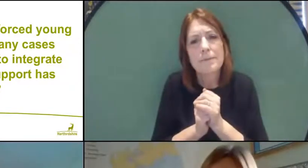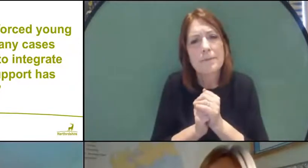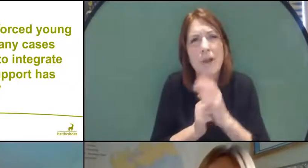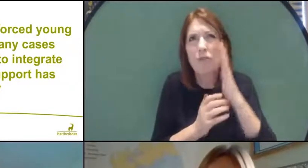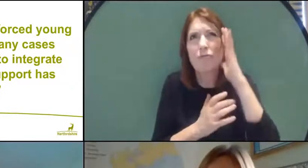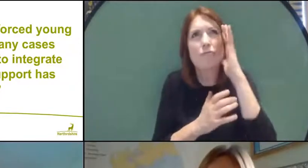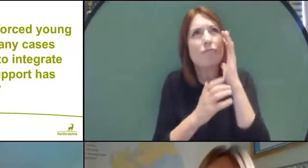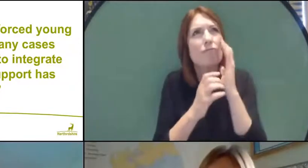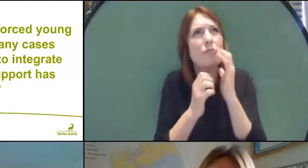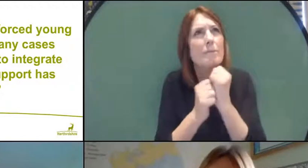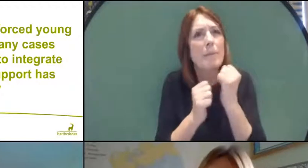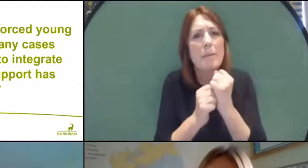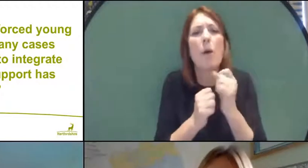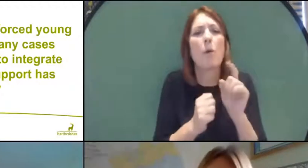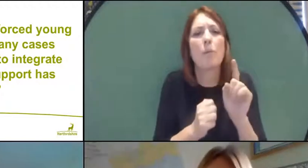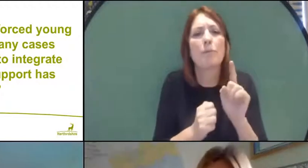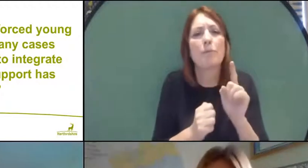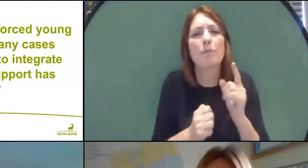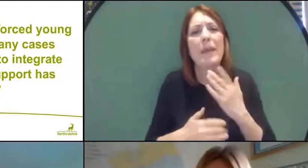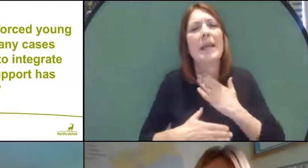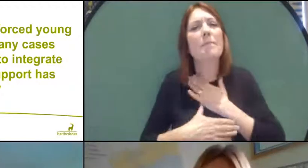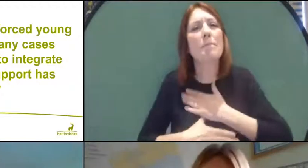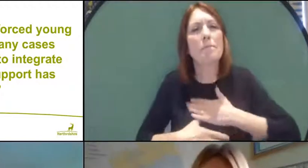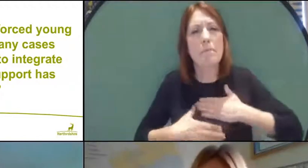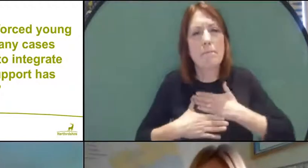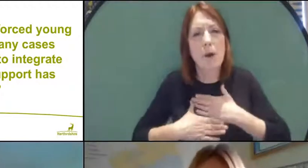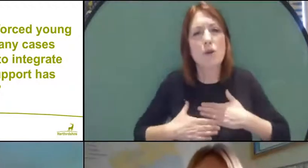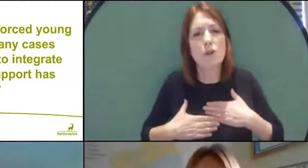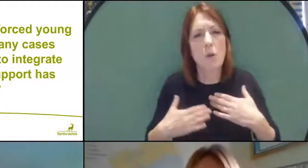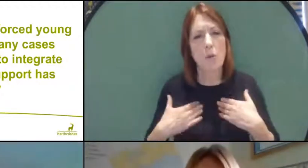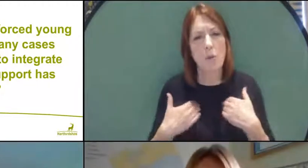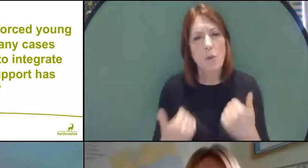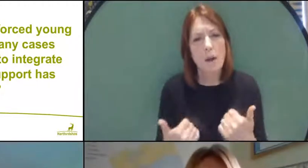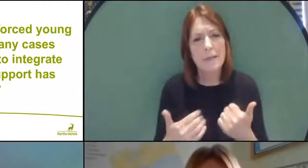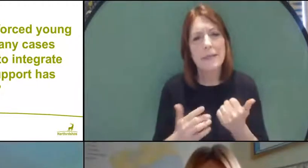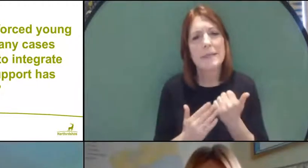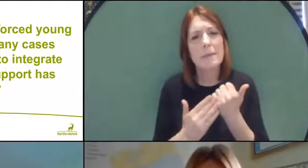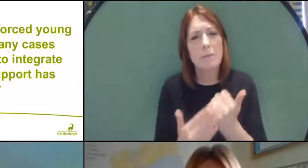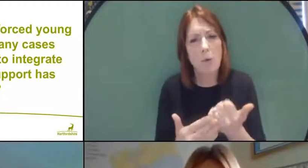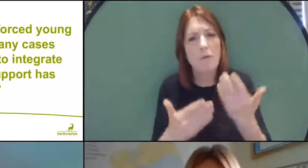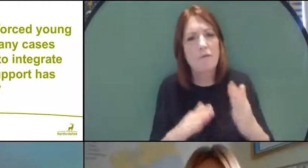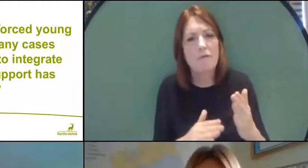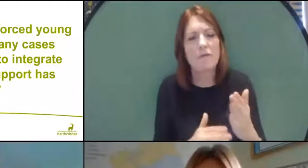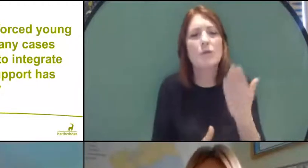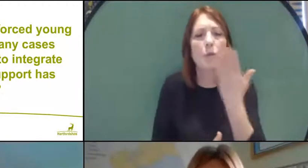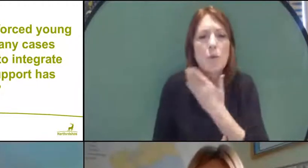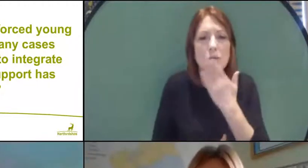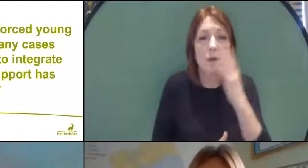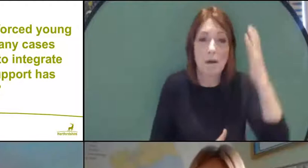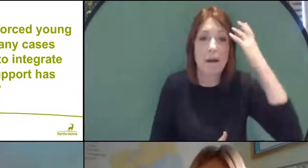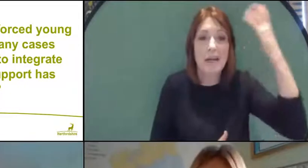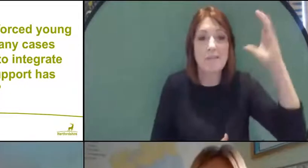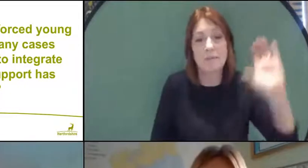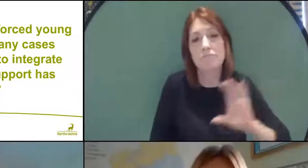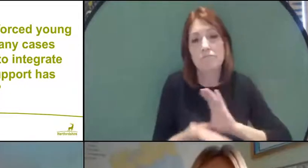what it's called it's emotional well-being support for schools, government provided a grant, tools